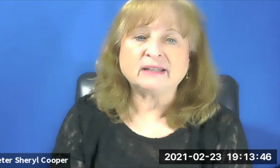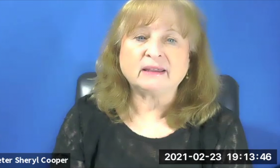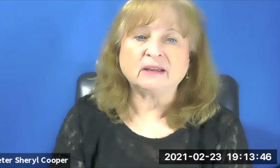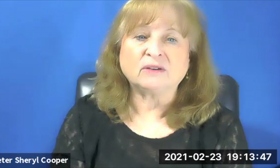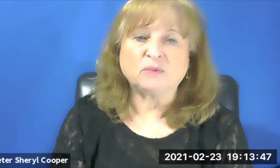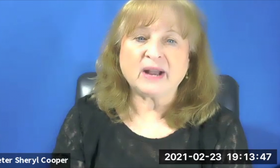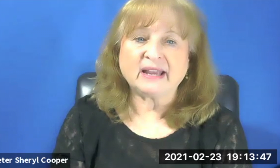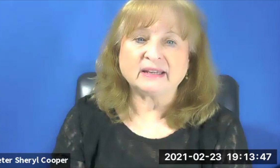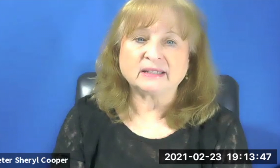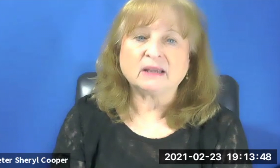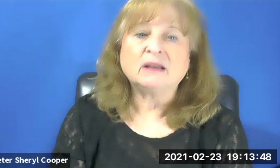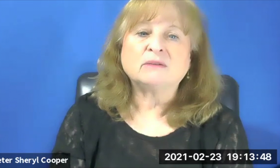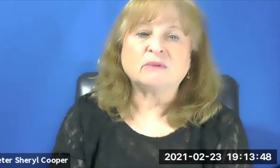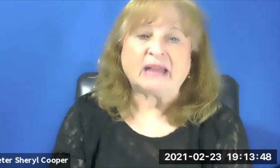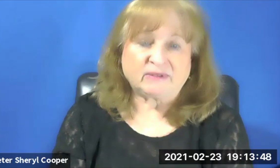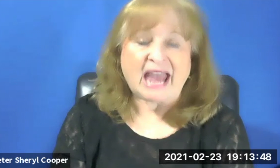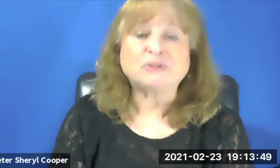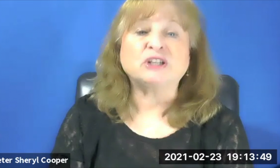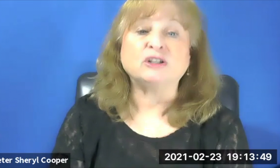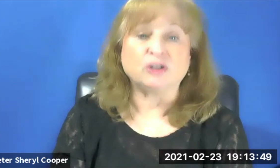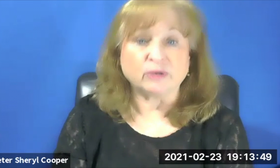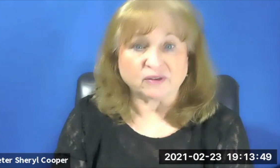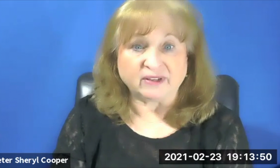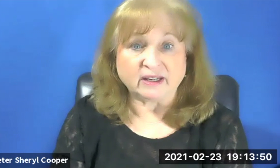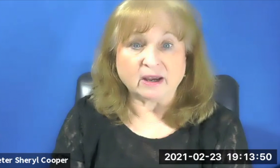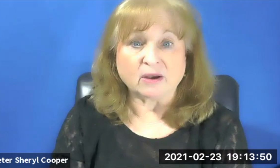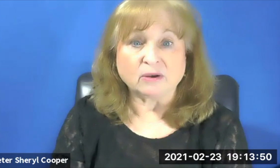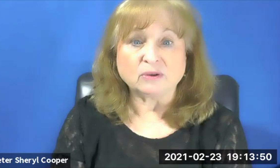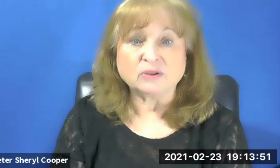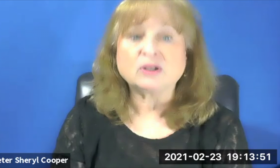think of ways like captioning Jewish video s.